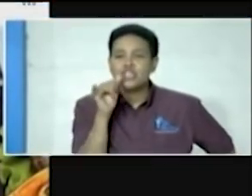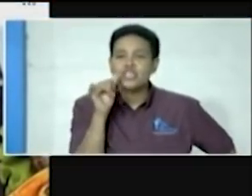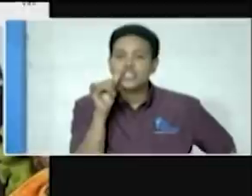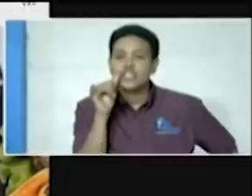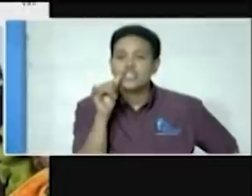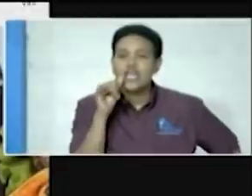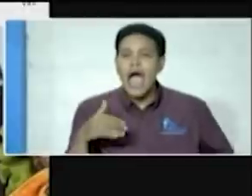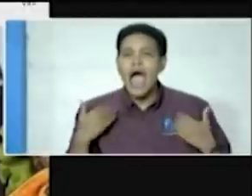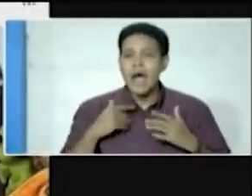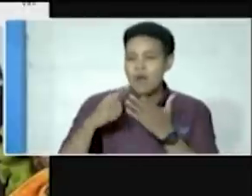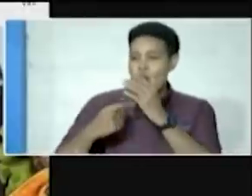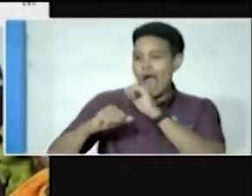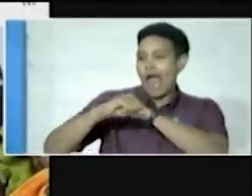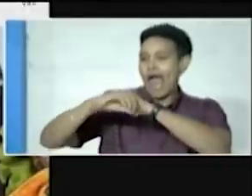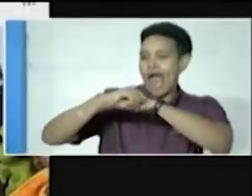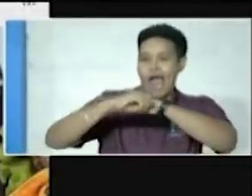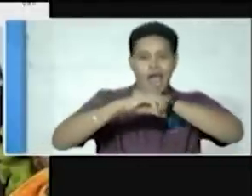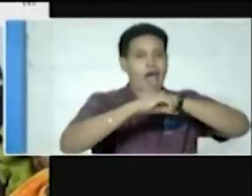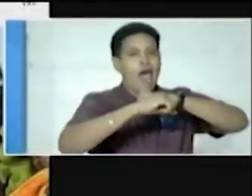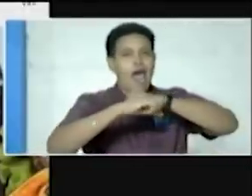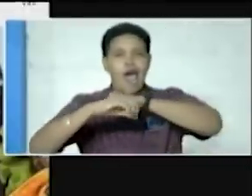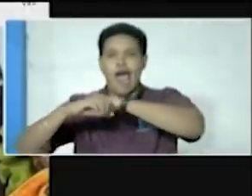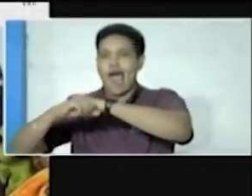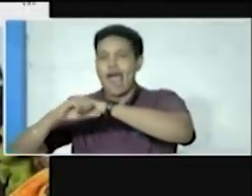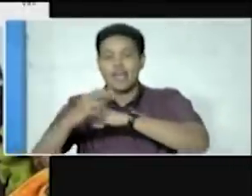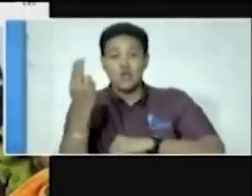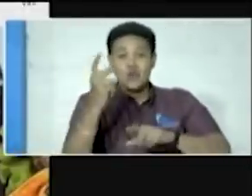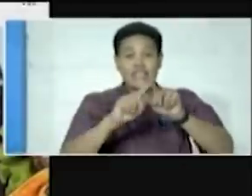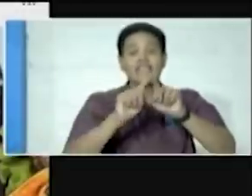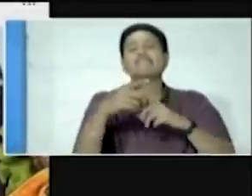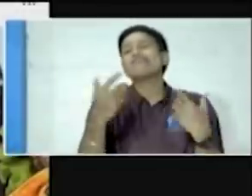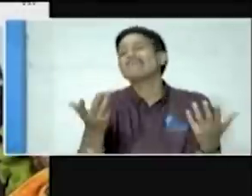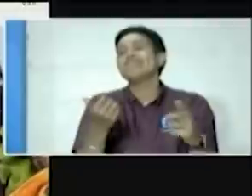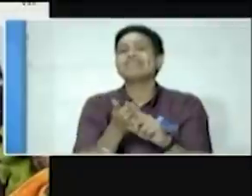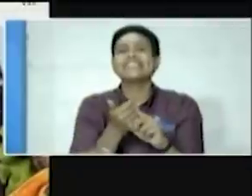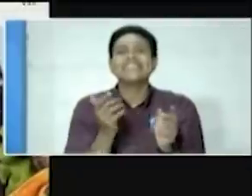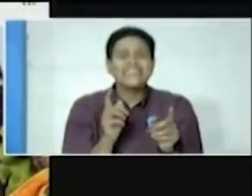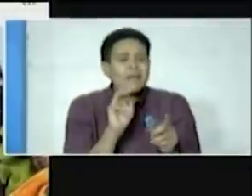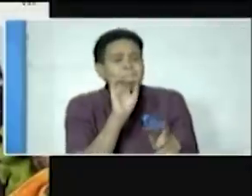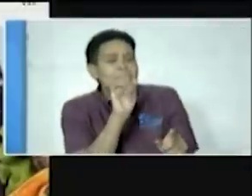they are advertising using various media platform